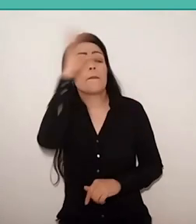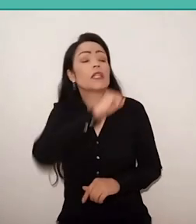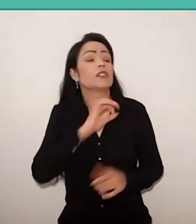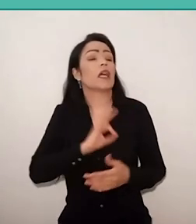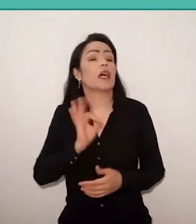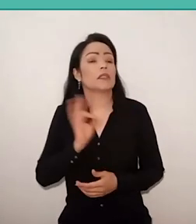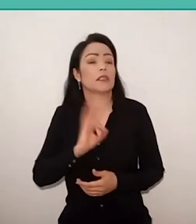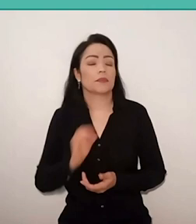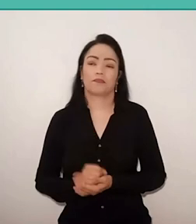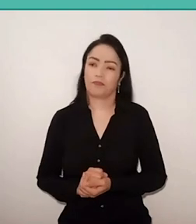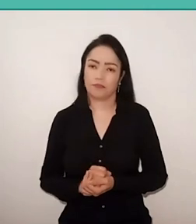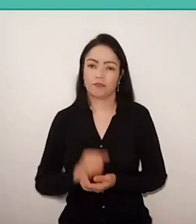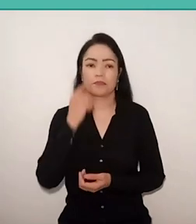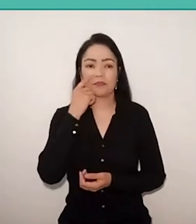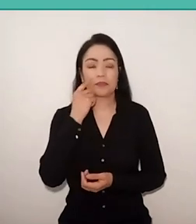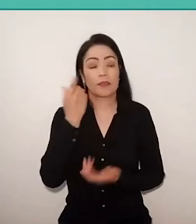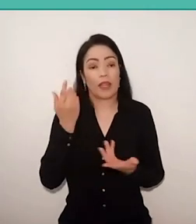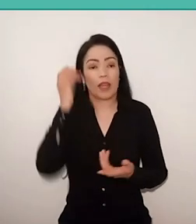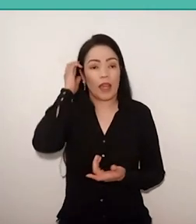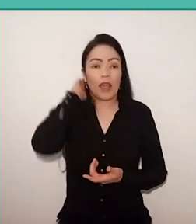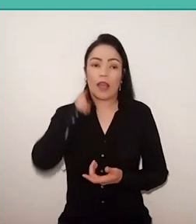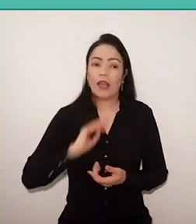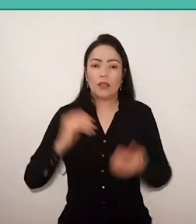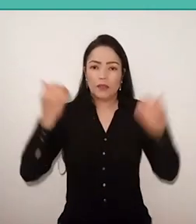So I said: "In which methodology,